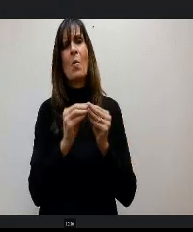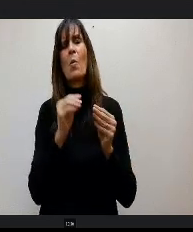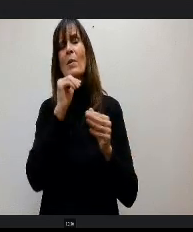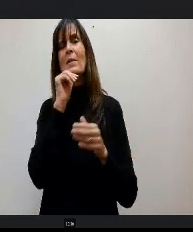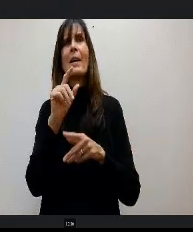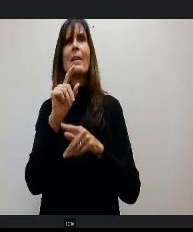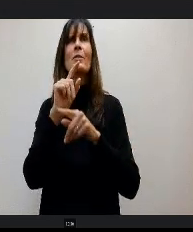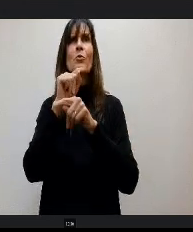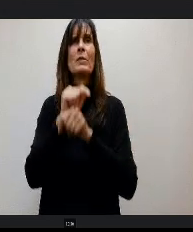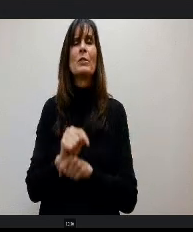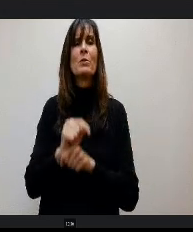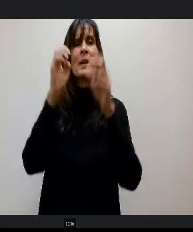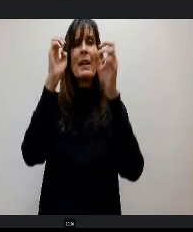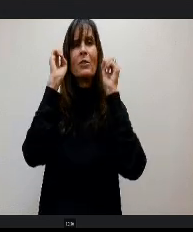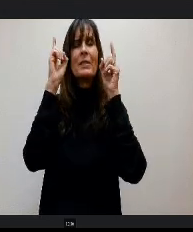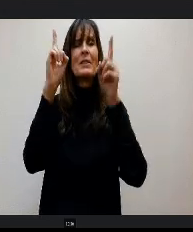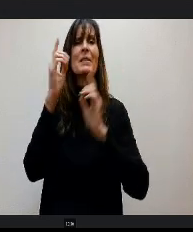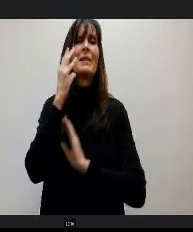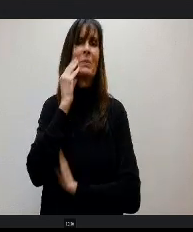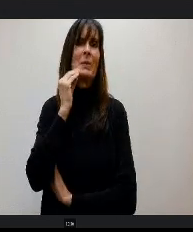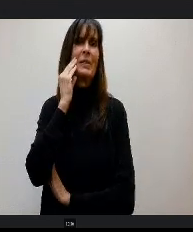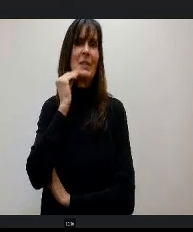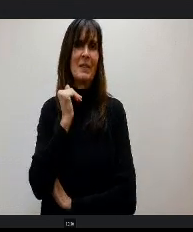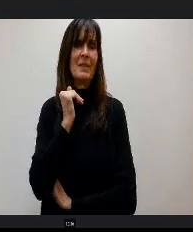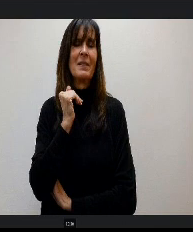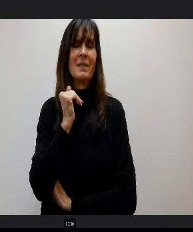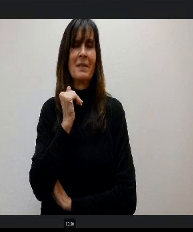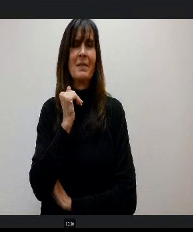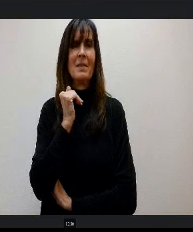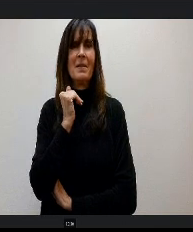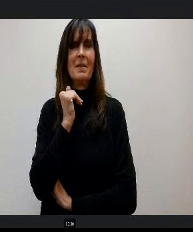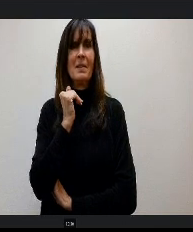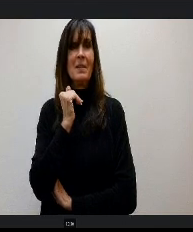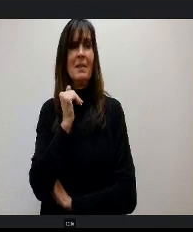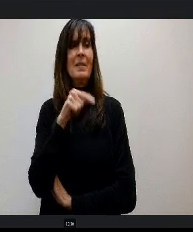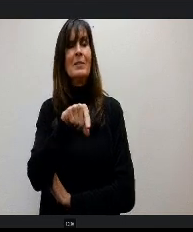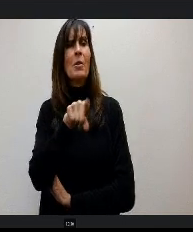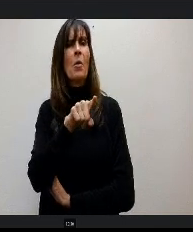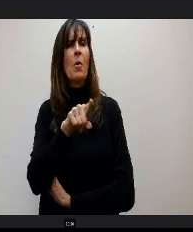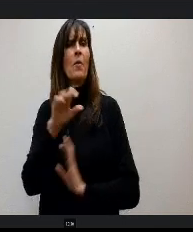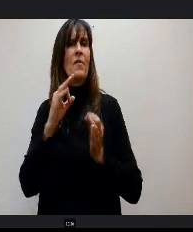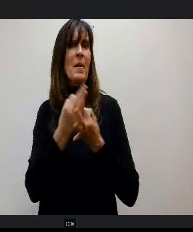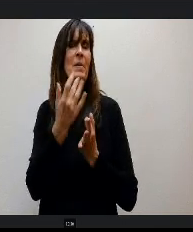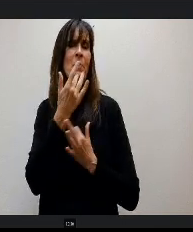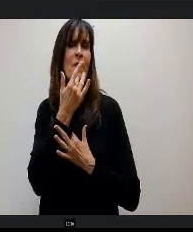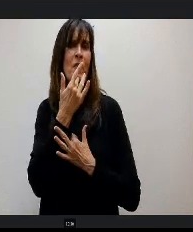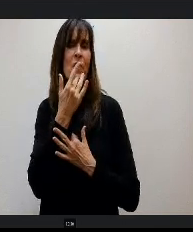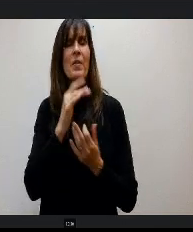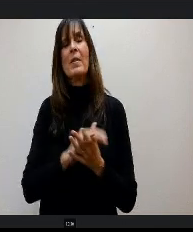l educational experiences for families that they are pursuing. So for all of those reasons, that's what we're